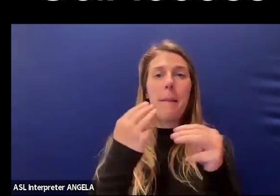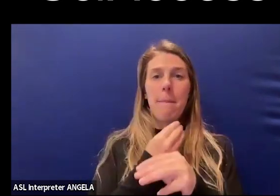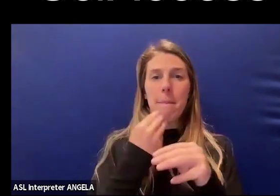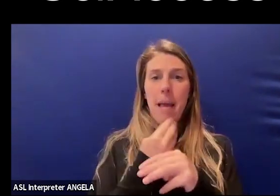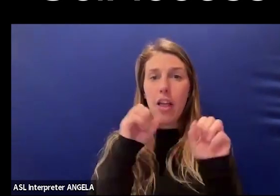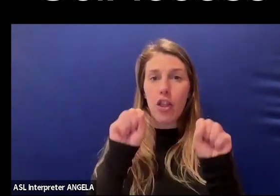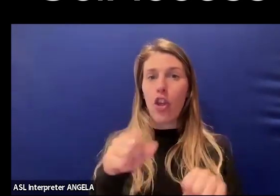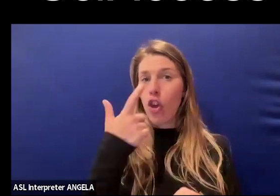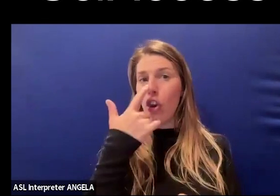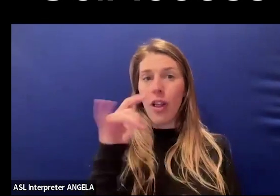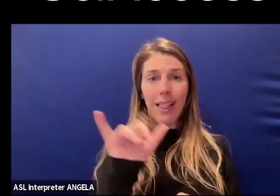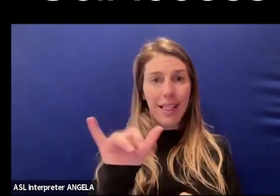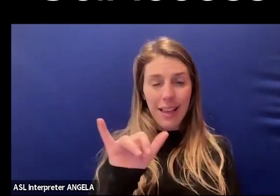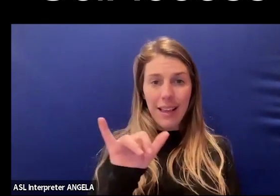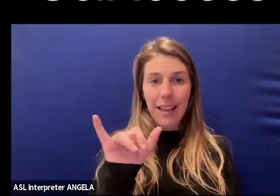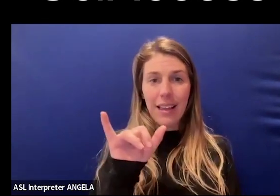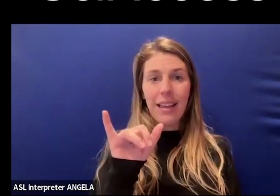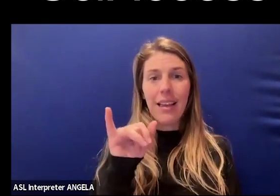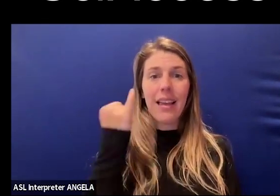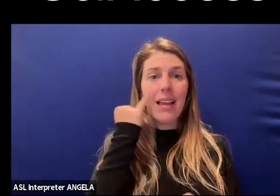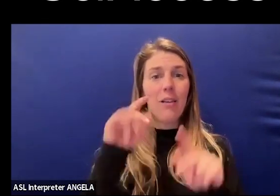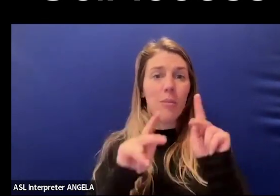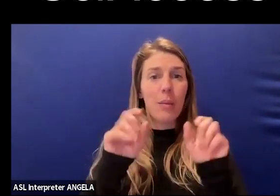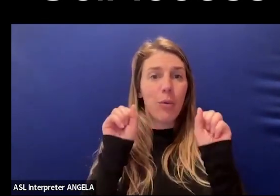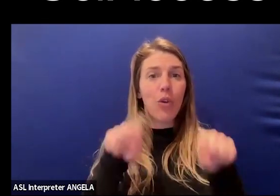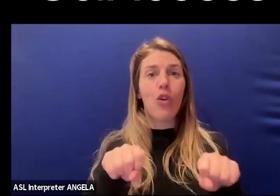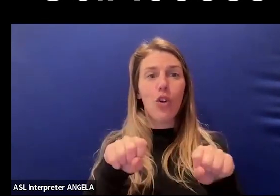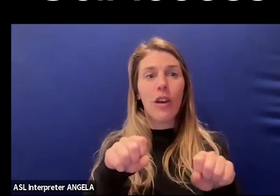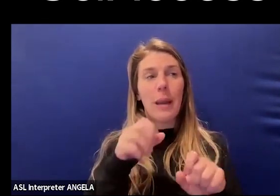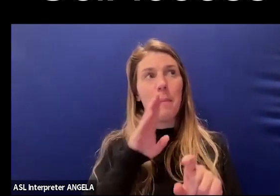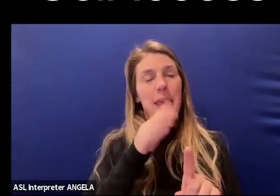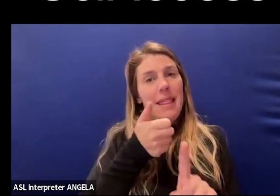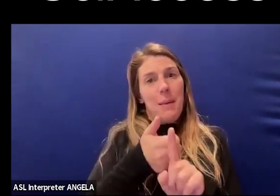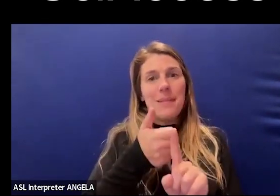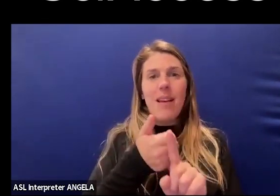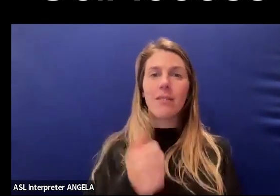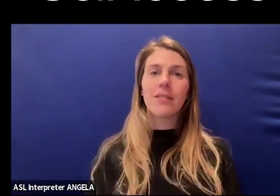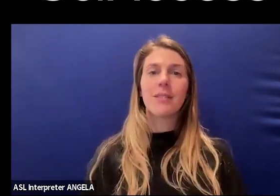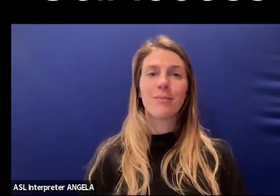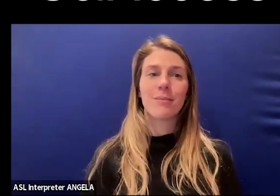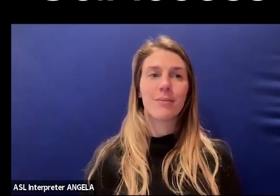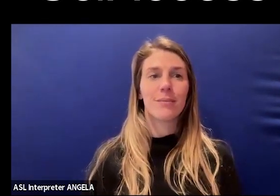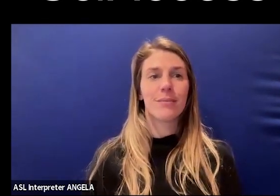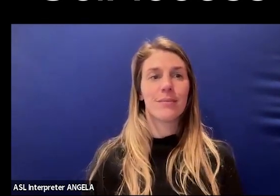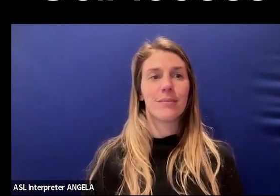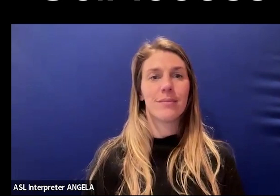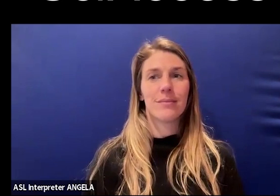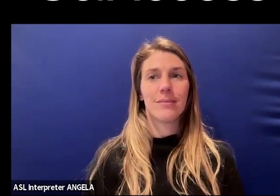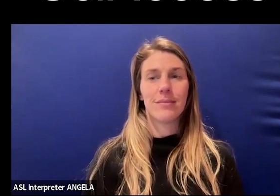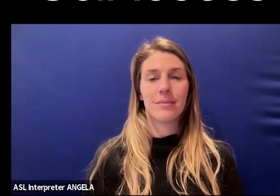could look like if folks could come as their whole selves.